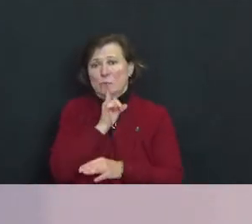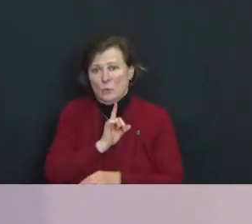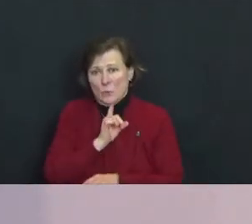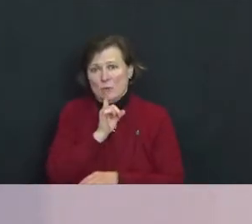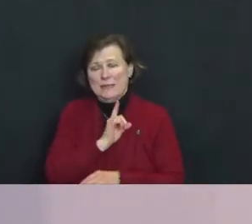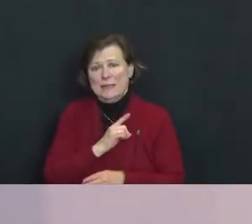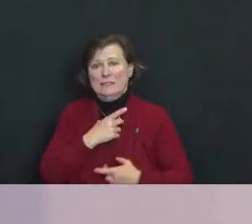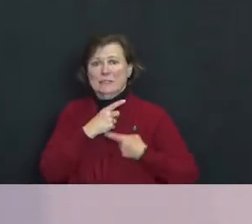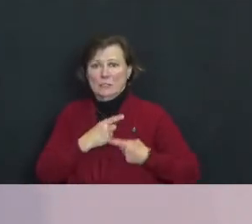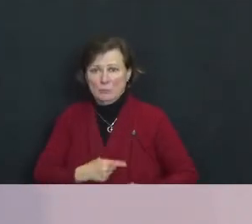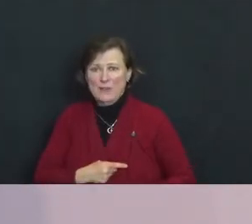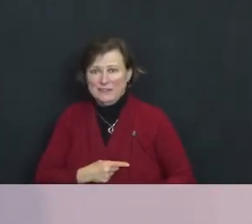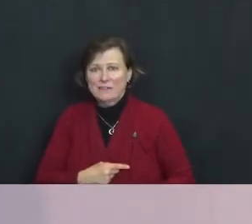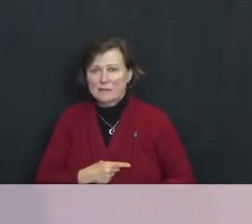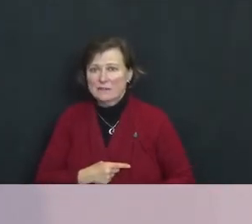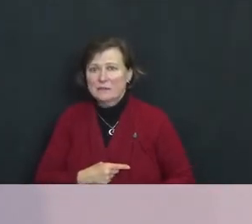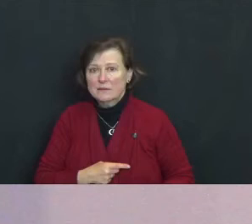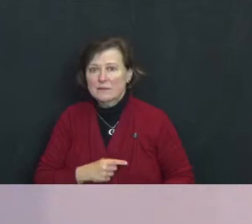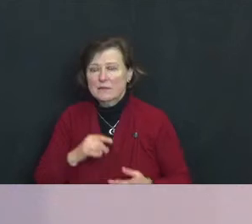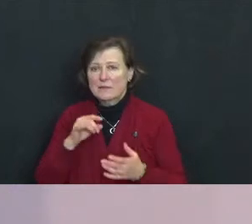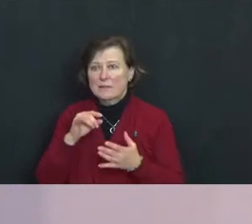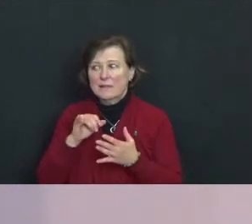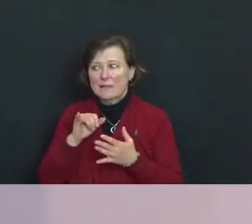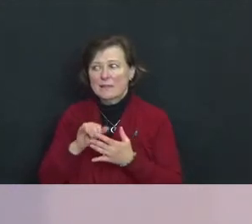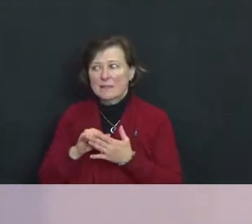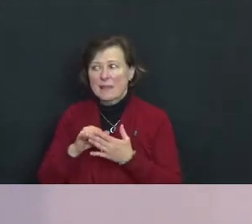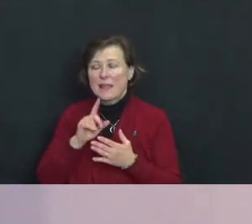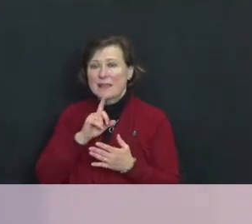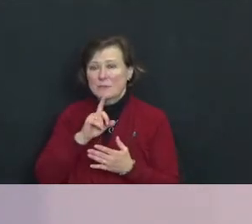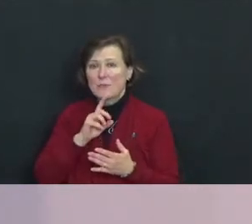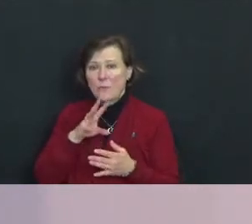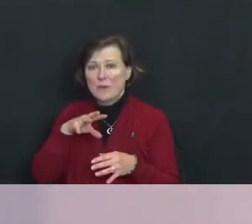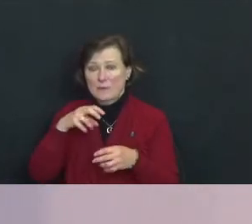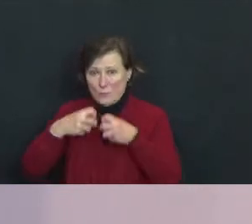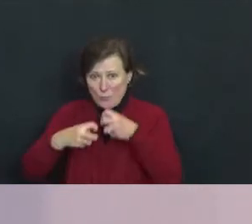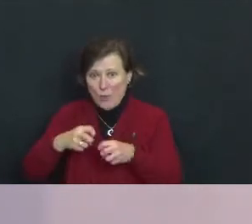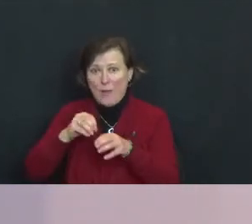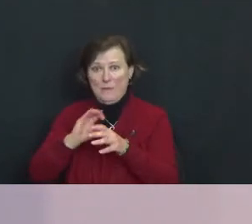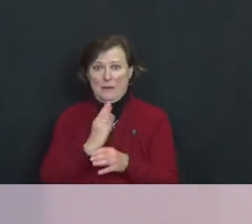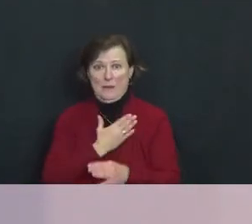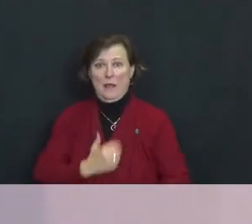disturbing features of life in our country today.